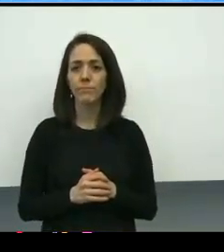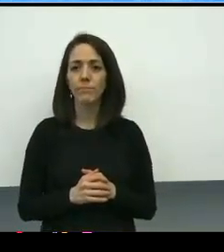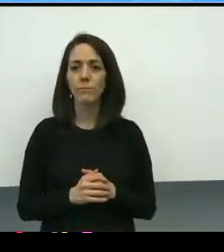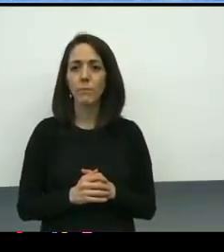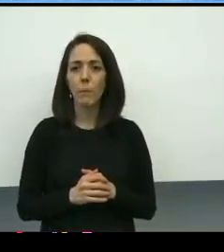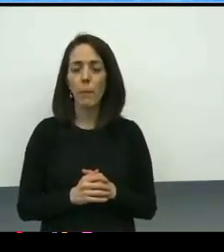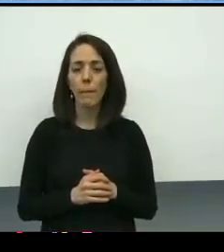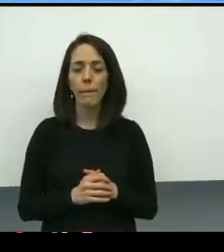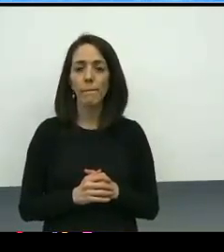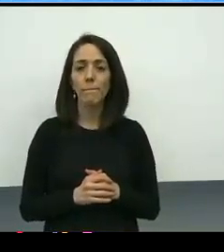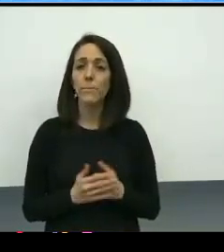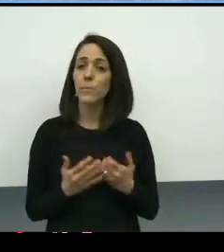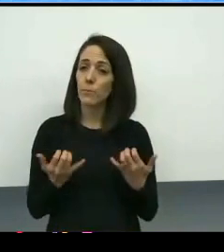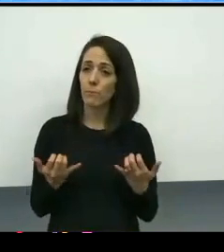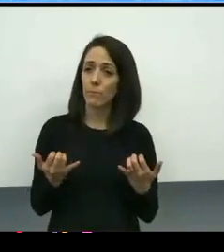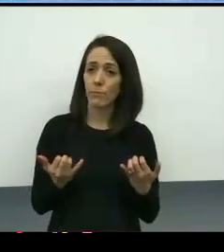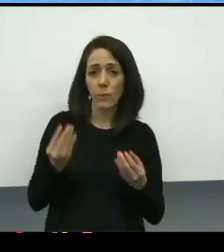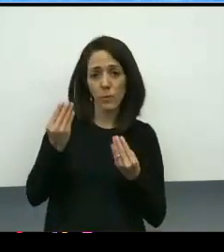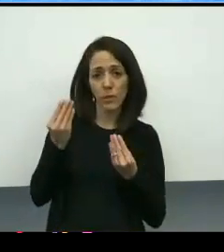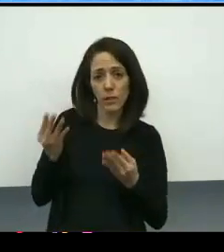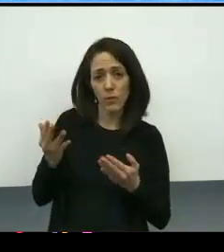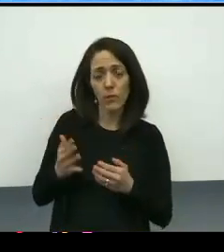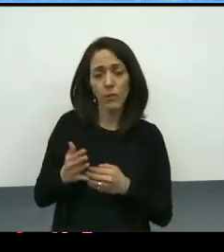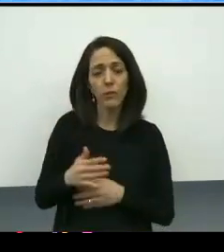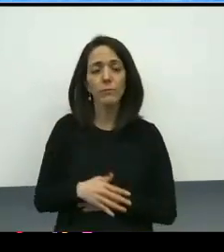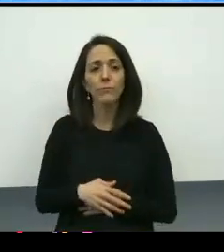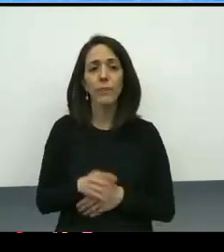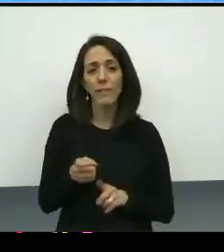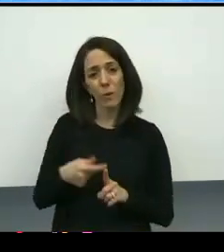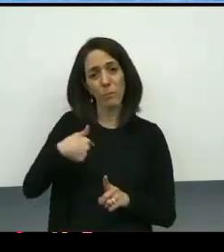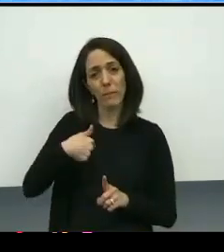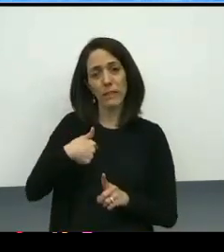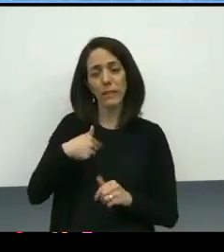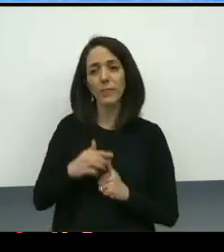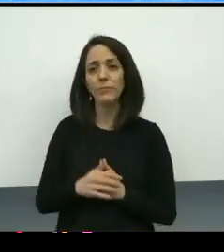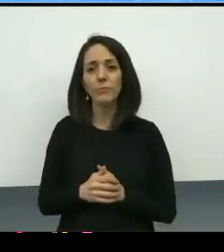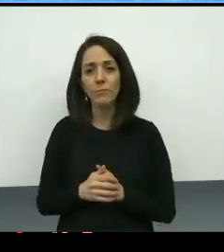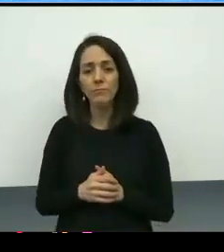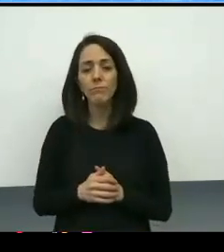I will say humbly on my own behalf, but I think I can speak for members of the committee as well,